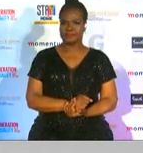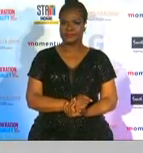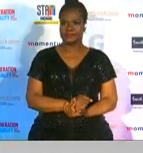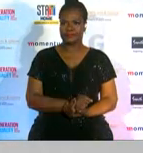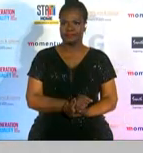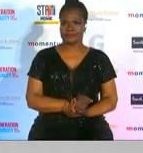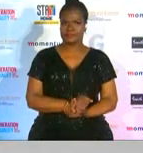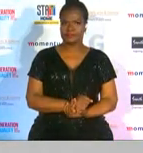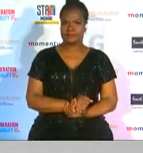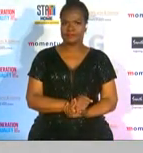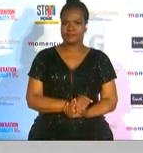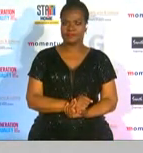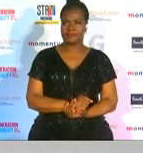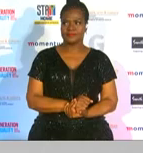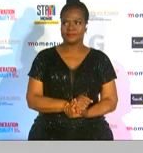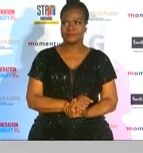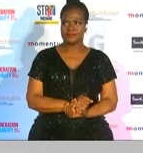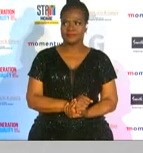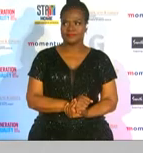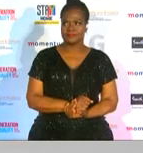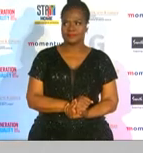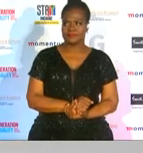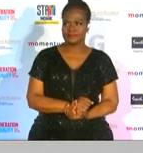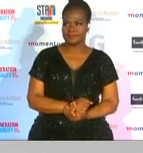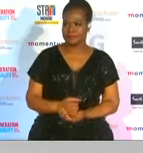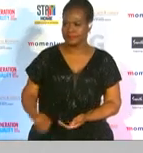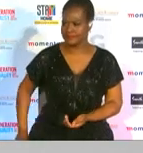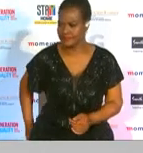madonzela to hand over this award the finalists for